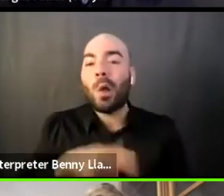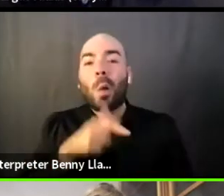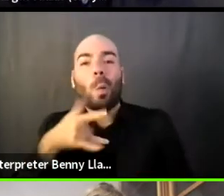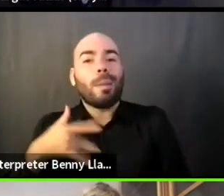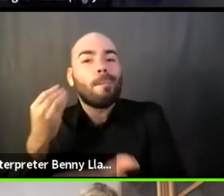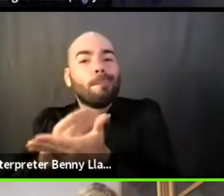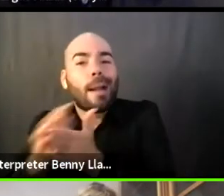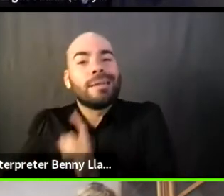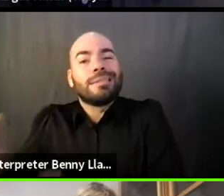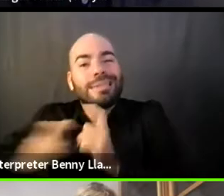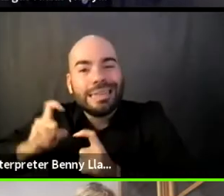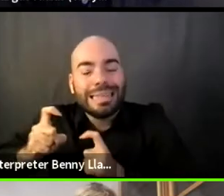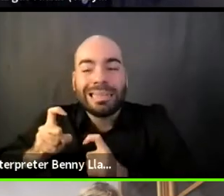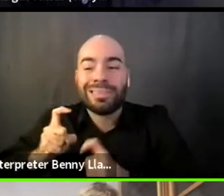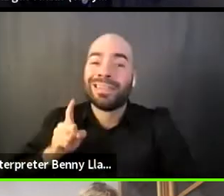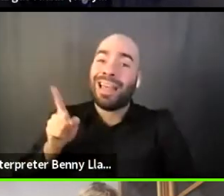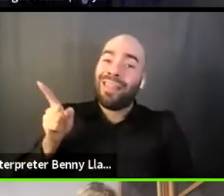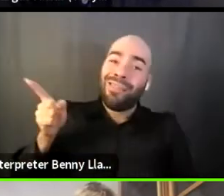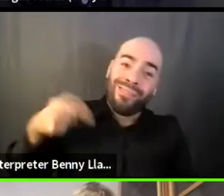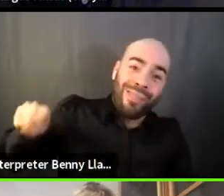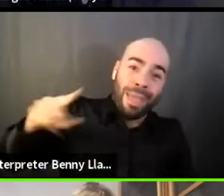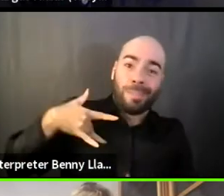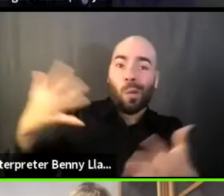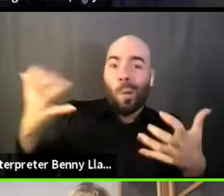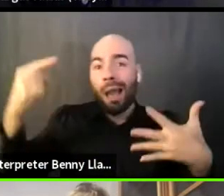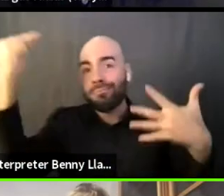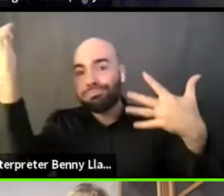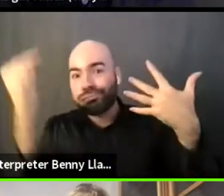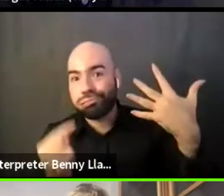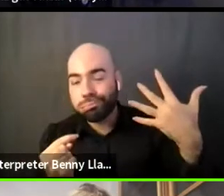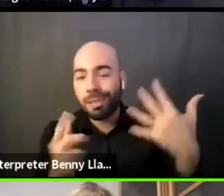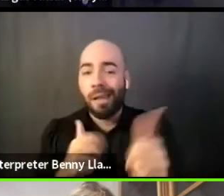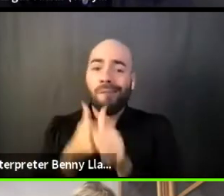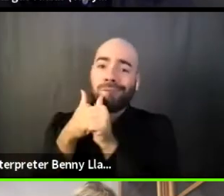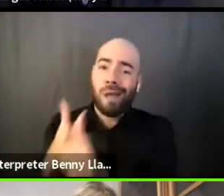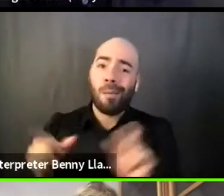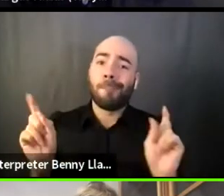you know, but that really can't be an excuse or a reason.